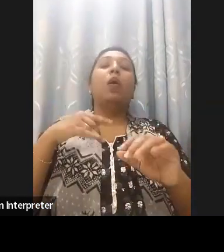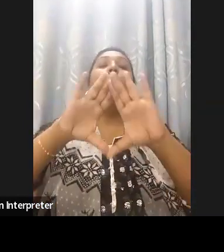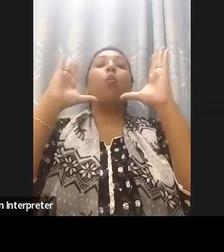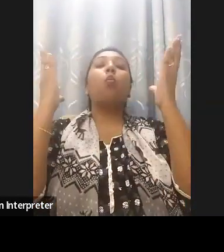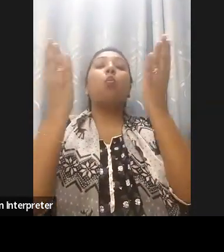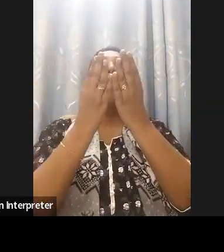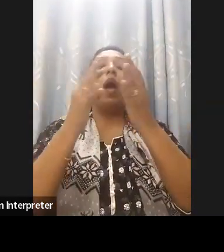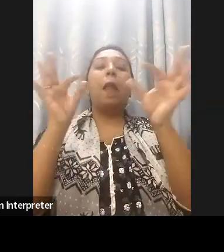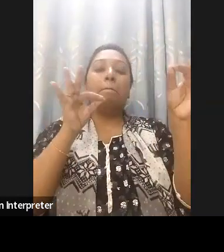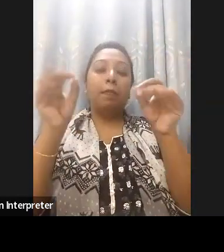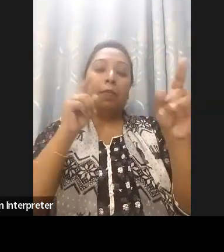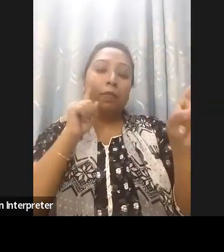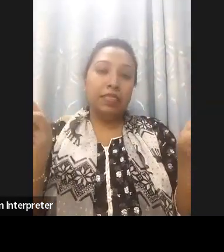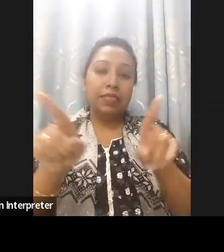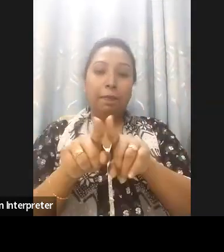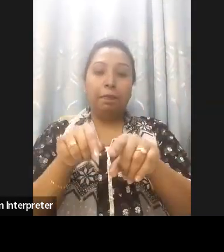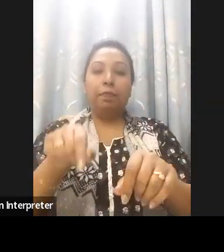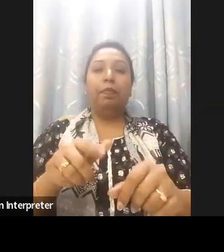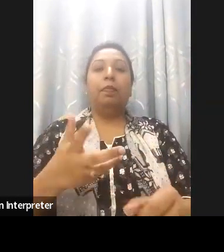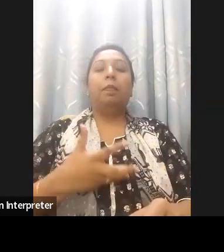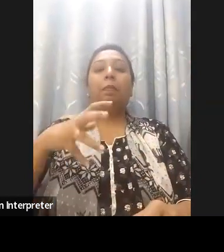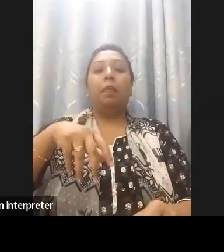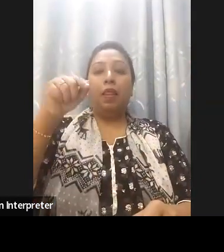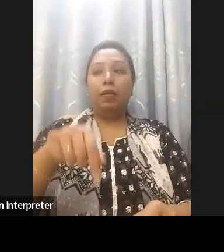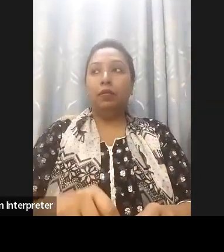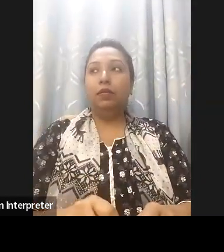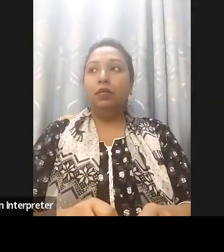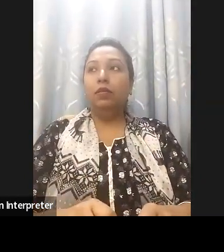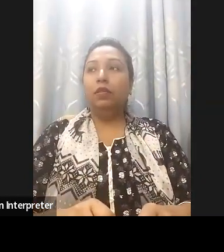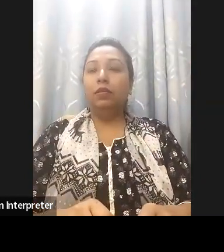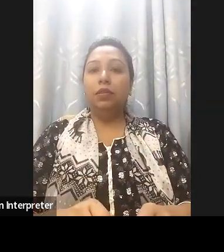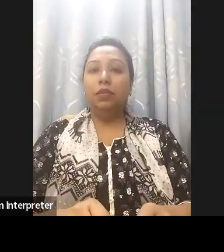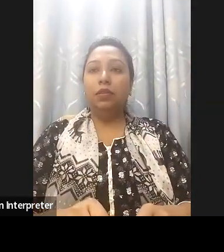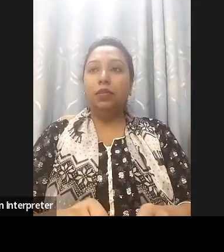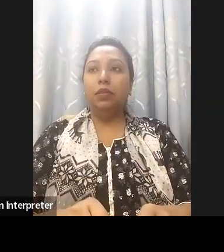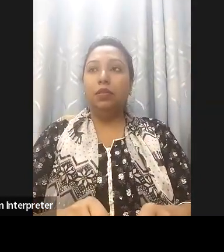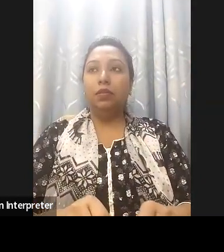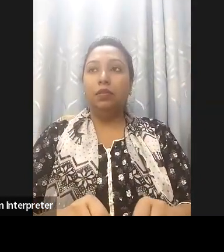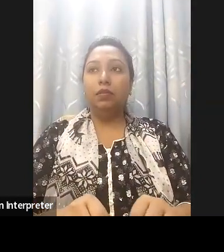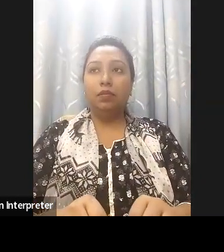I´m from Mexico. Bangladesh and Mexico where countries that are developing technology we want to be a